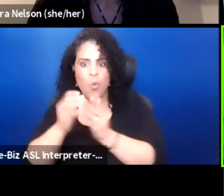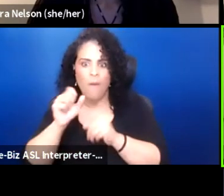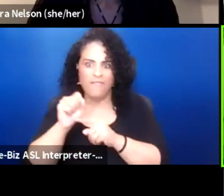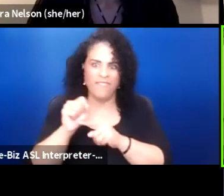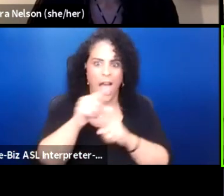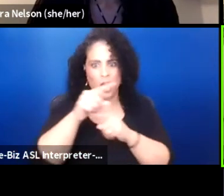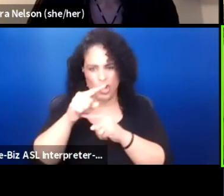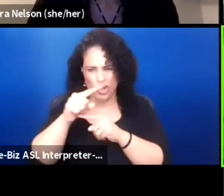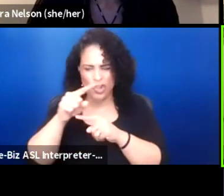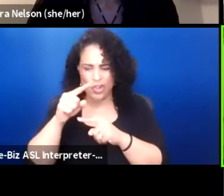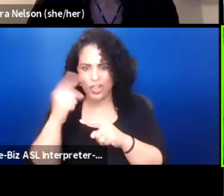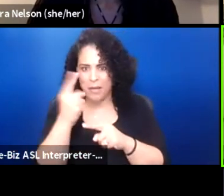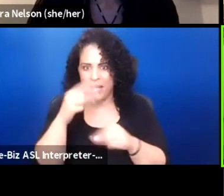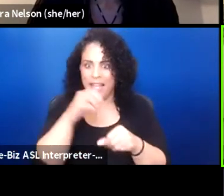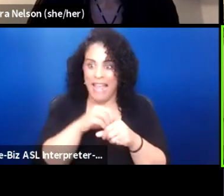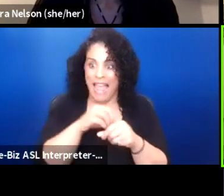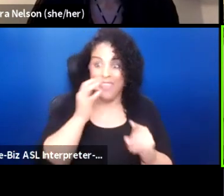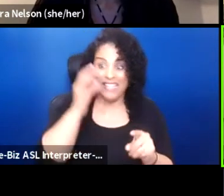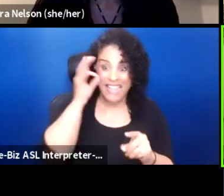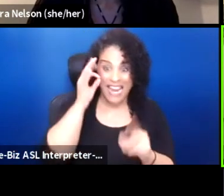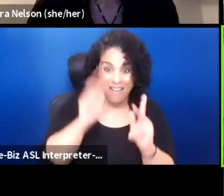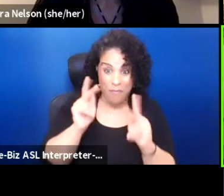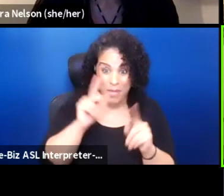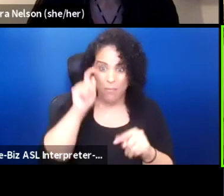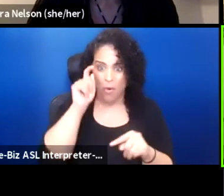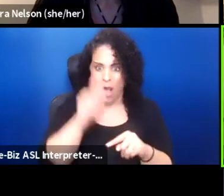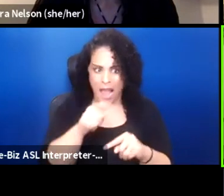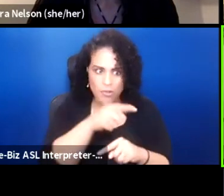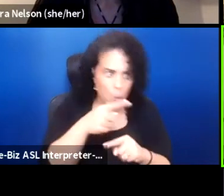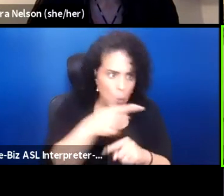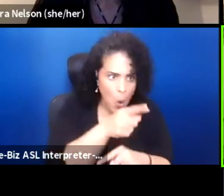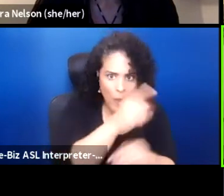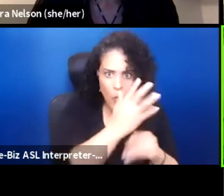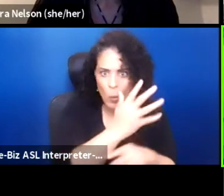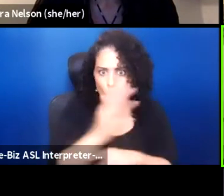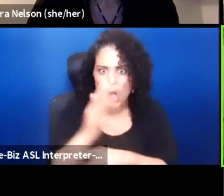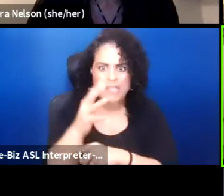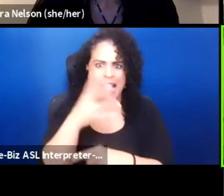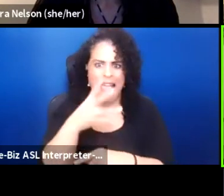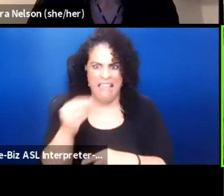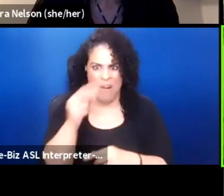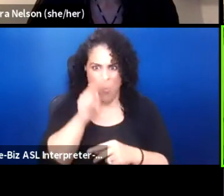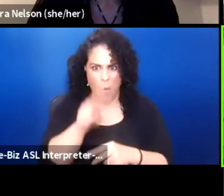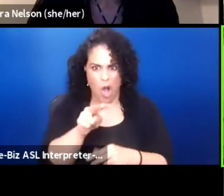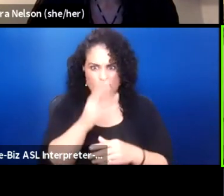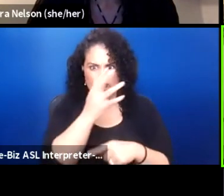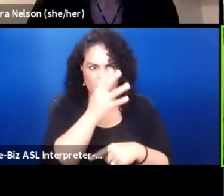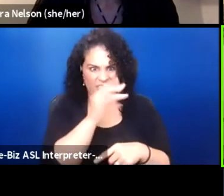And so the native people had to flee into the woods and watch their village to be destroyed by cannon fire. And they were asked later,